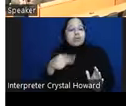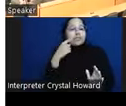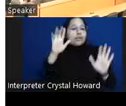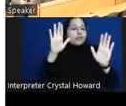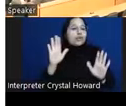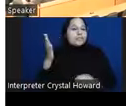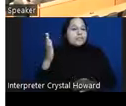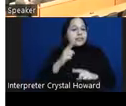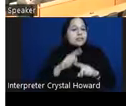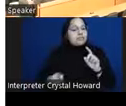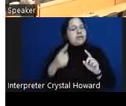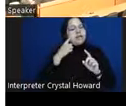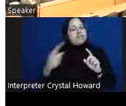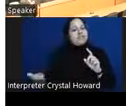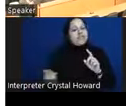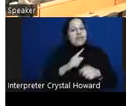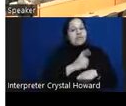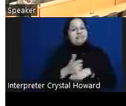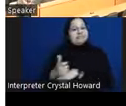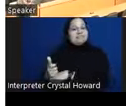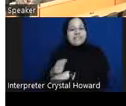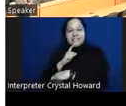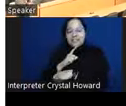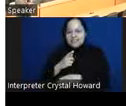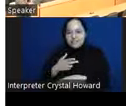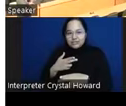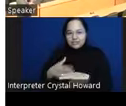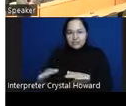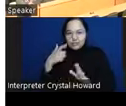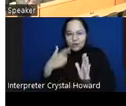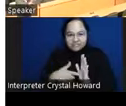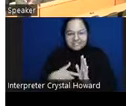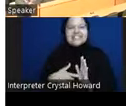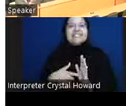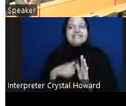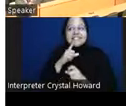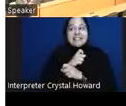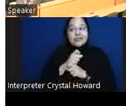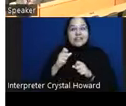short notice literally a week um so thank you again this was really great